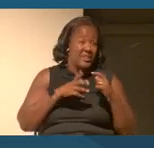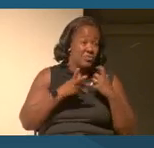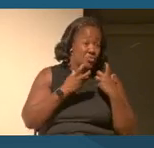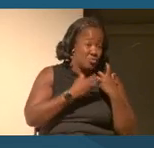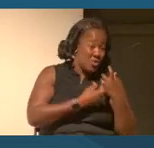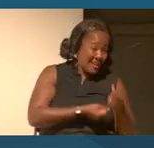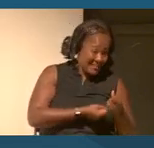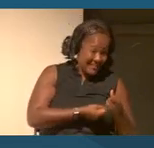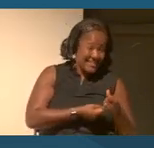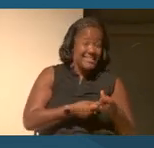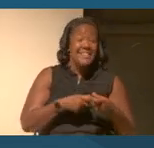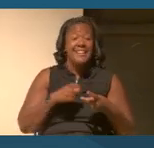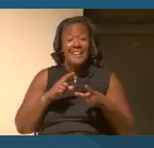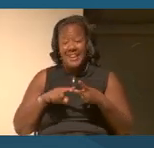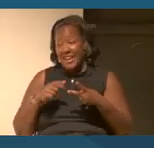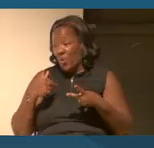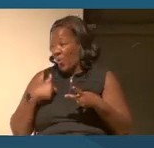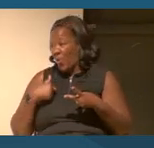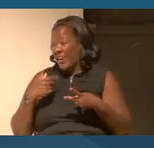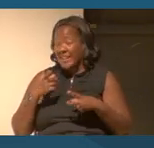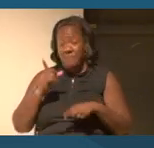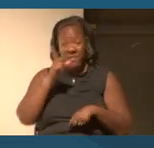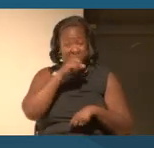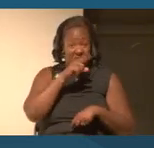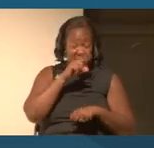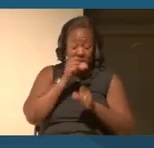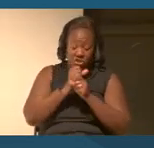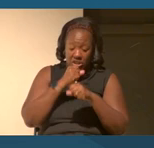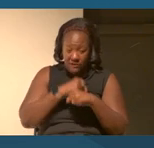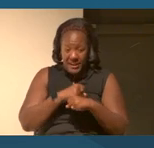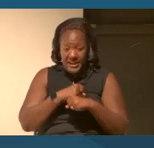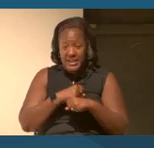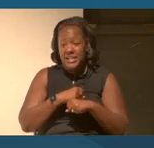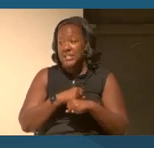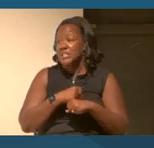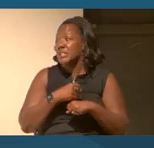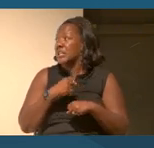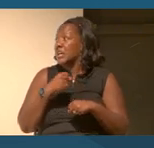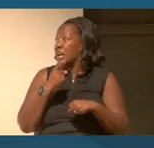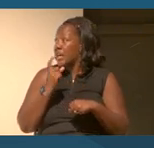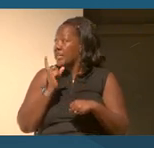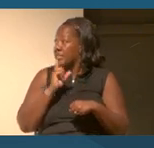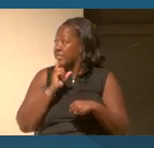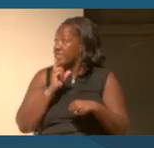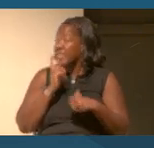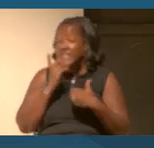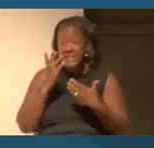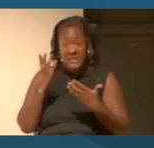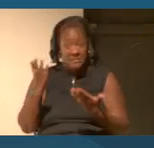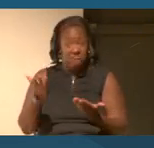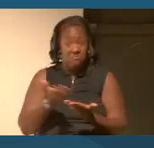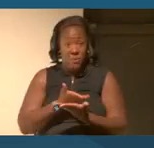kind of the real stuff of history is something obviously, if I read Supreme Court cases to you, you already kind of know me.